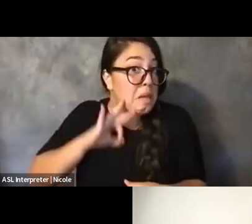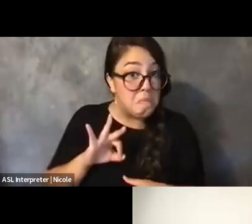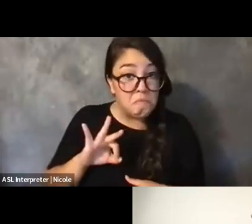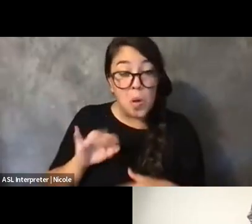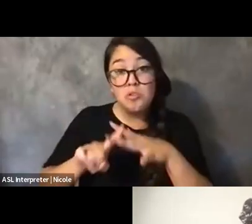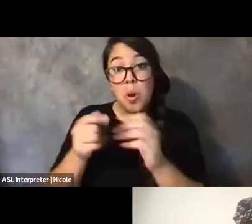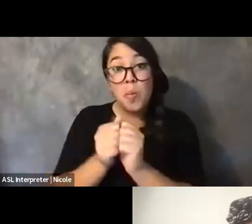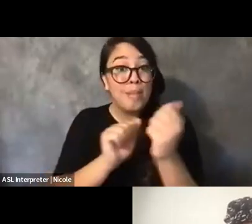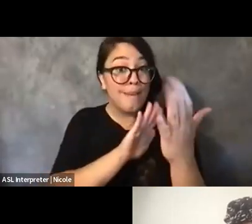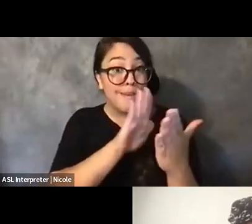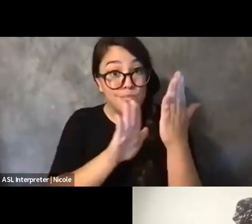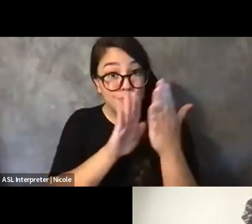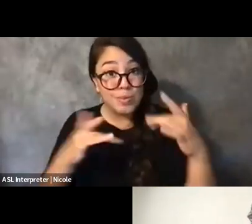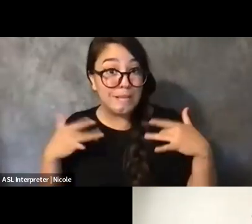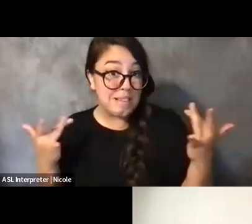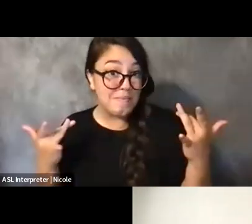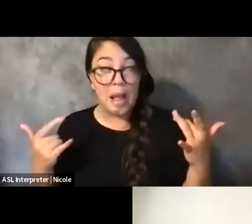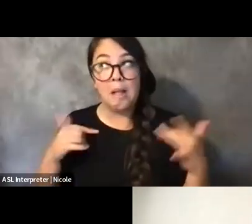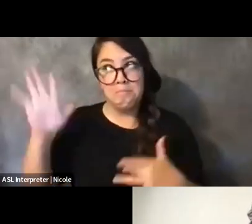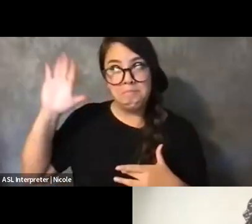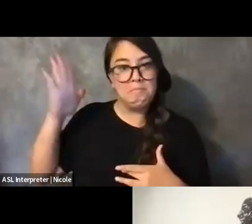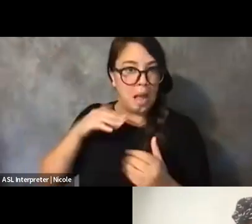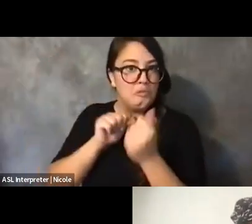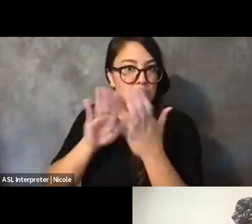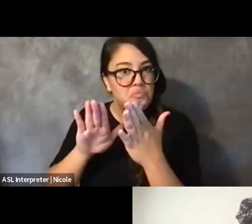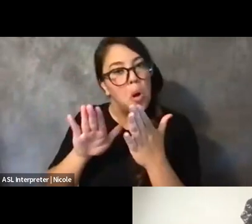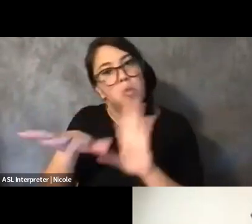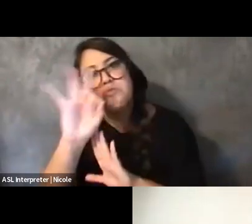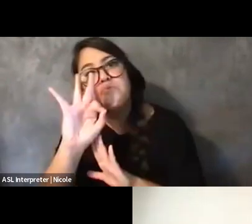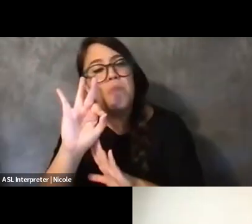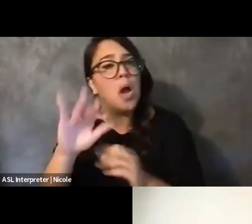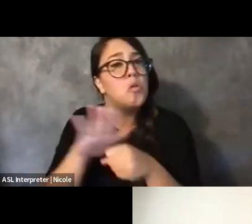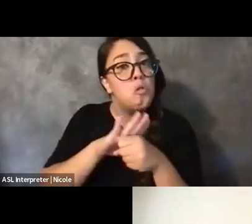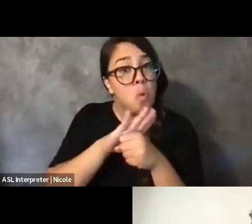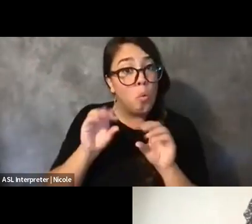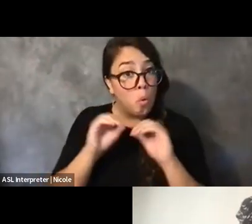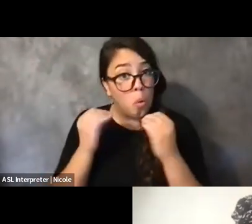Like, finding local organizations that focus on the kind of communities you're interested in